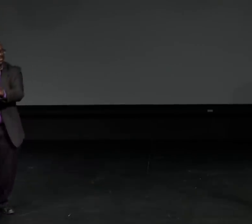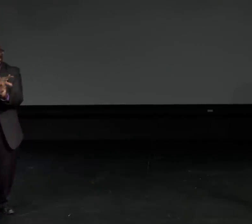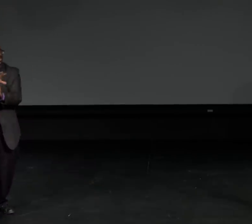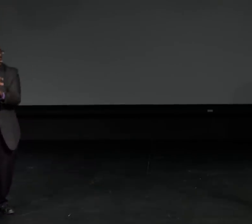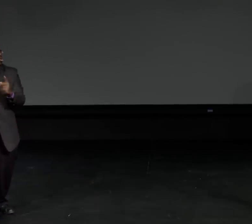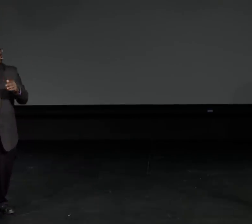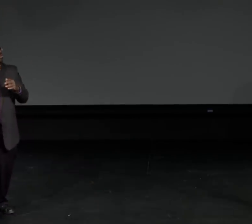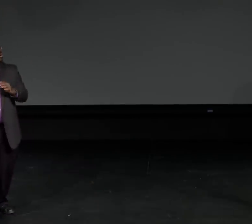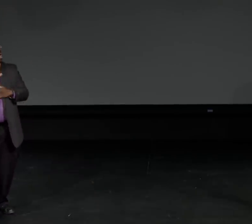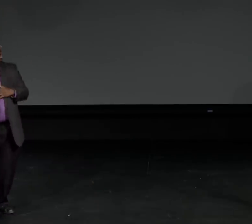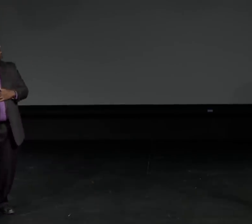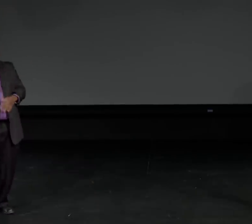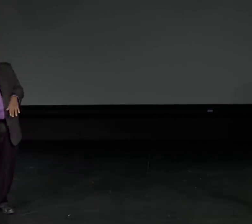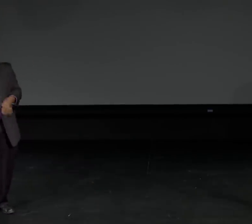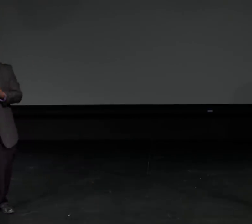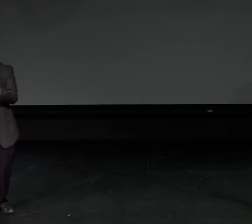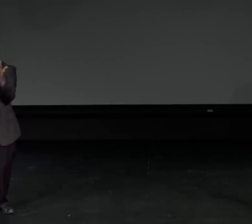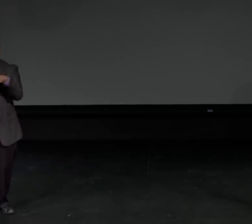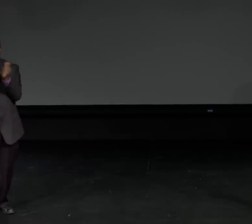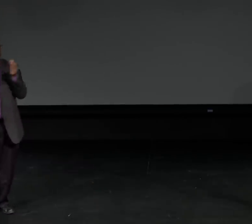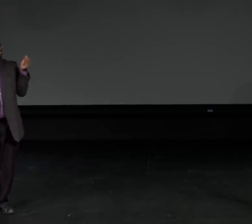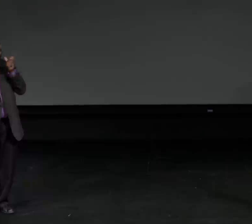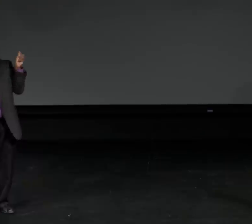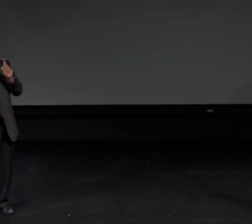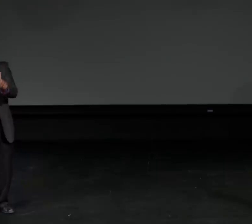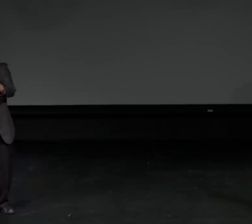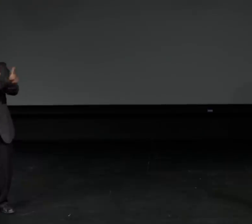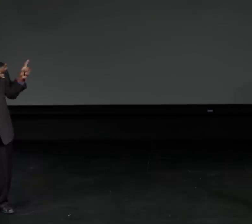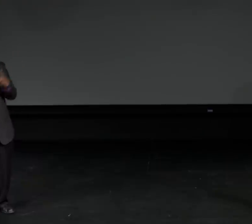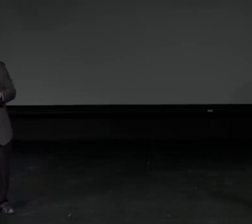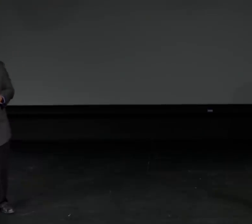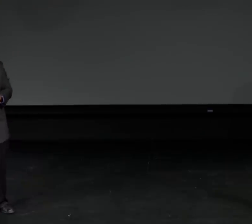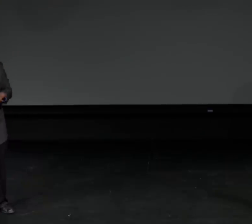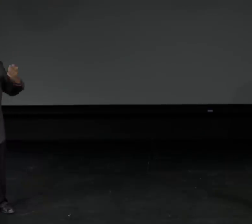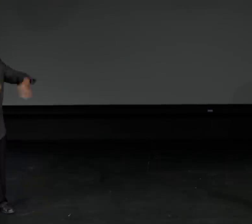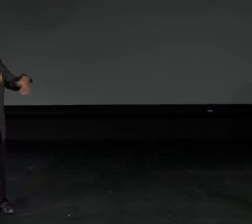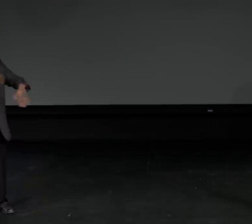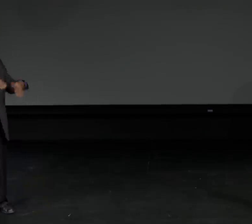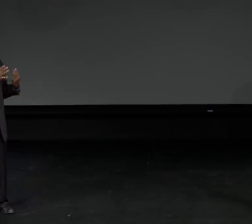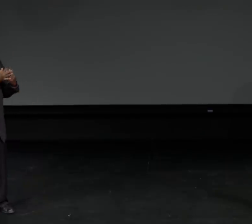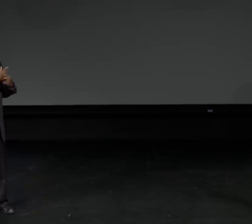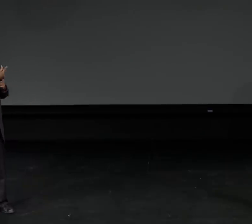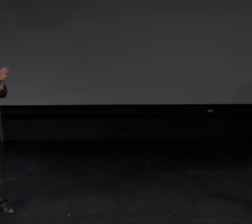When they gather, they are very diligent about capturing it